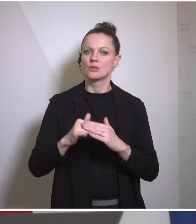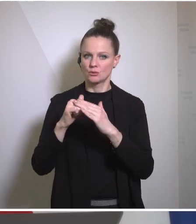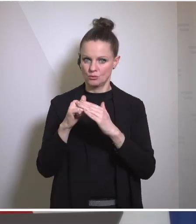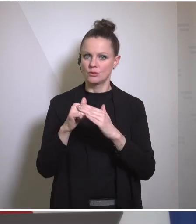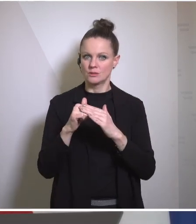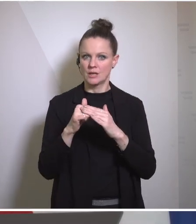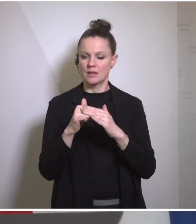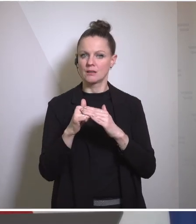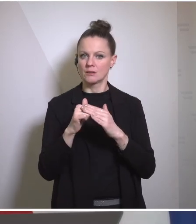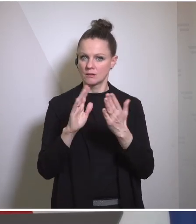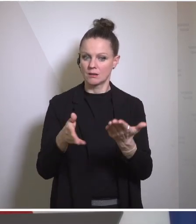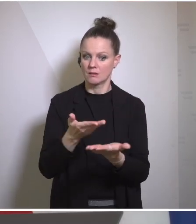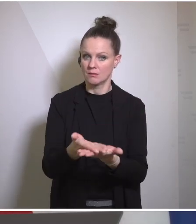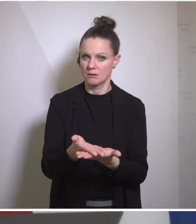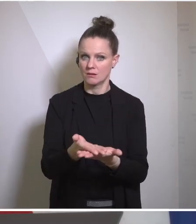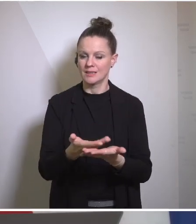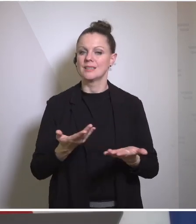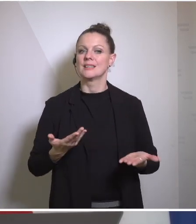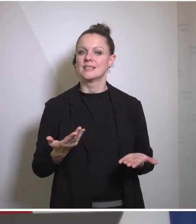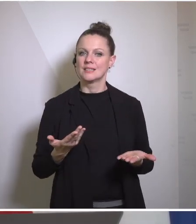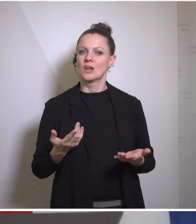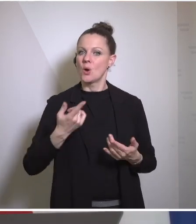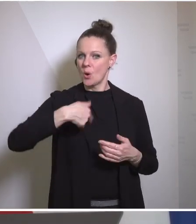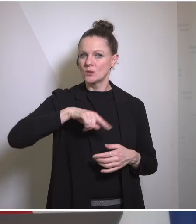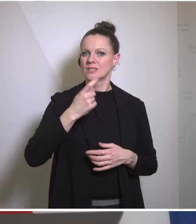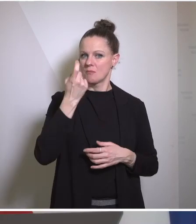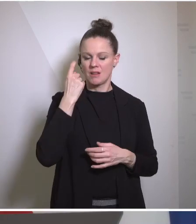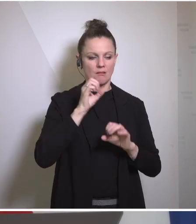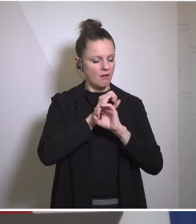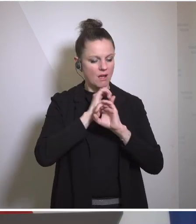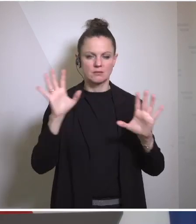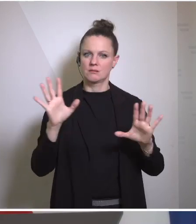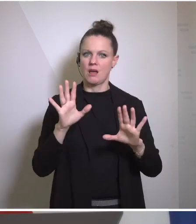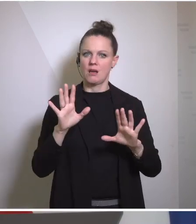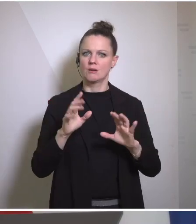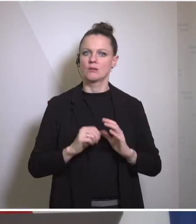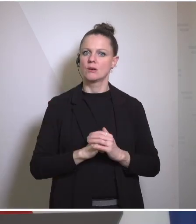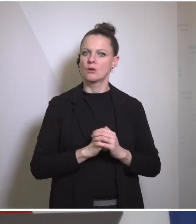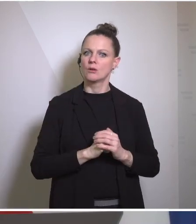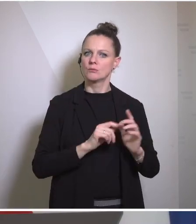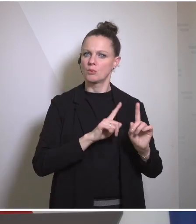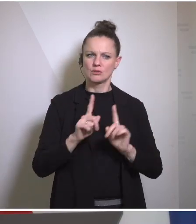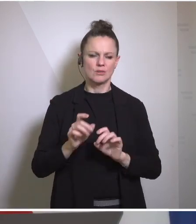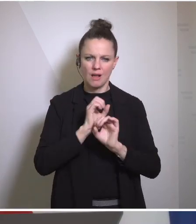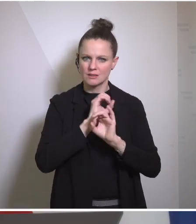one on the table themselves so our position has been always very clear and if you ask why then I